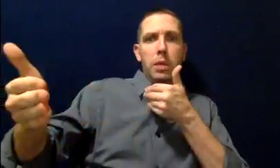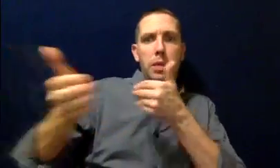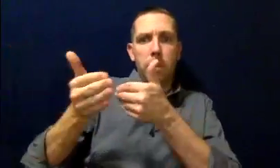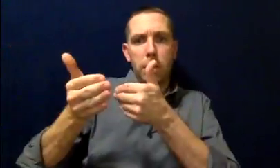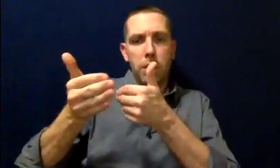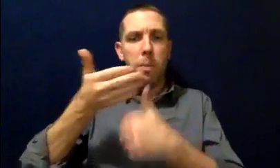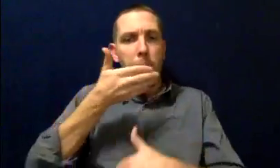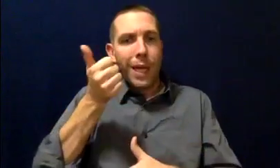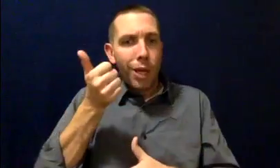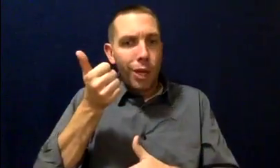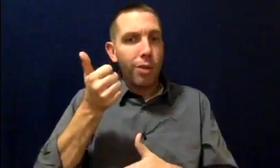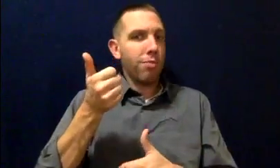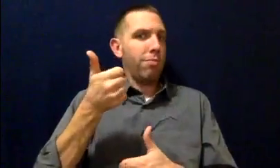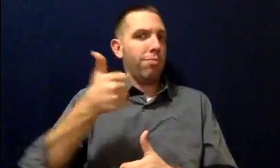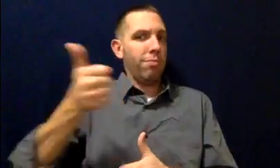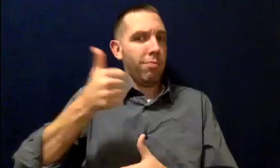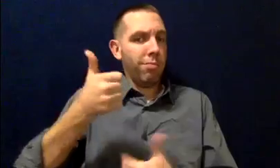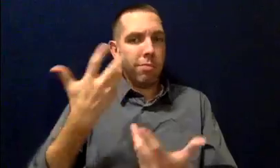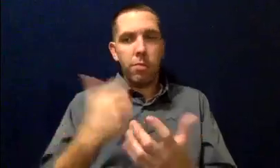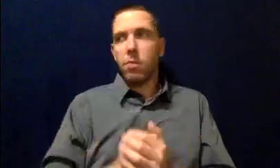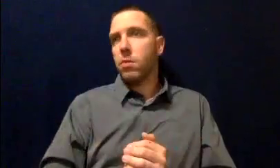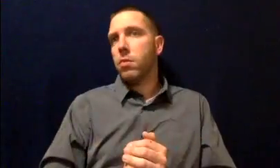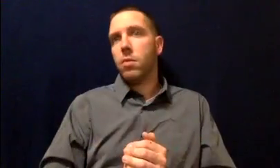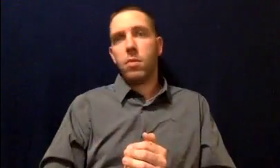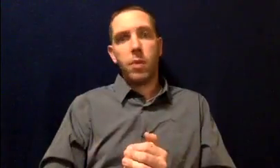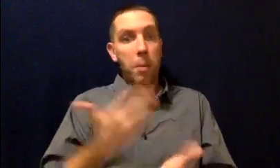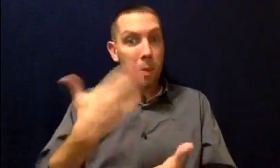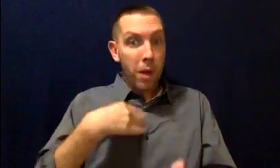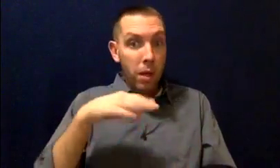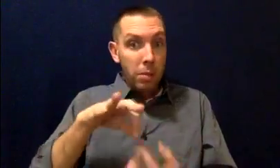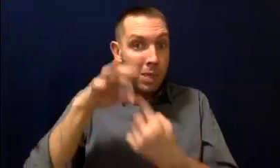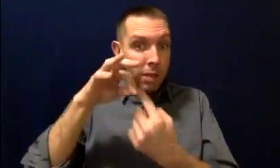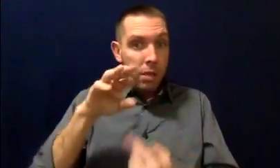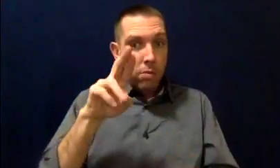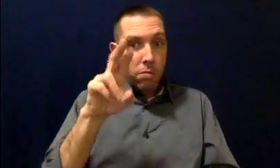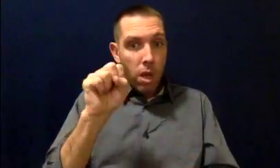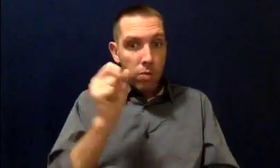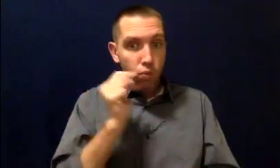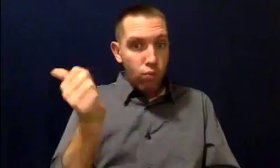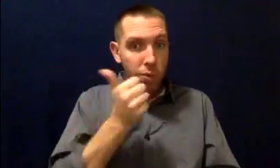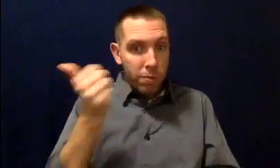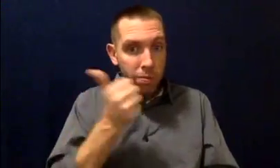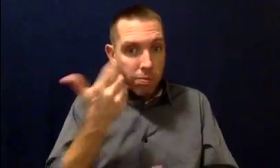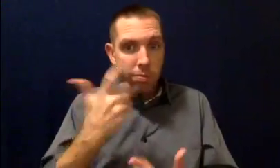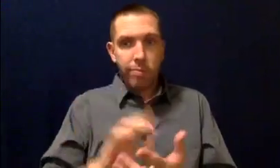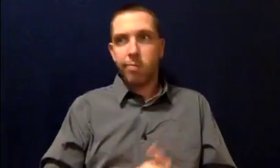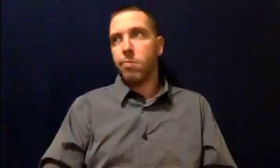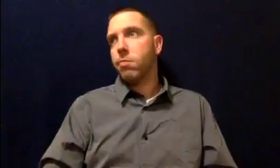being assigned to the dorm near your classes or near a bus route.